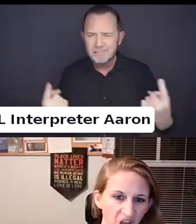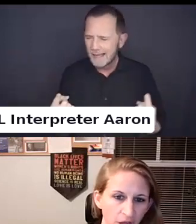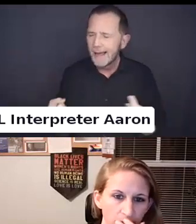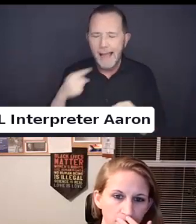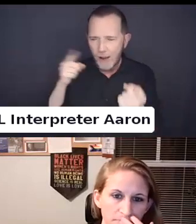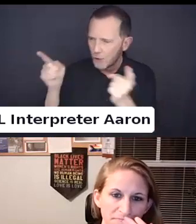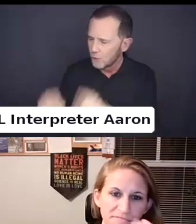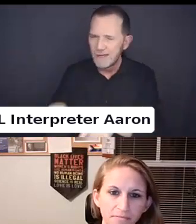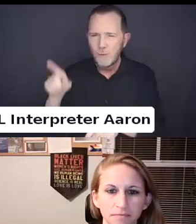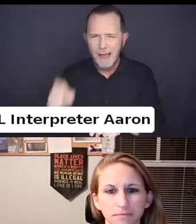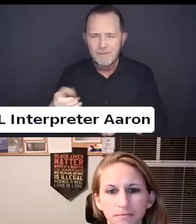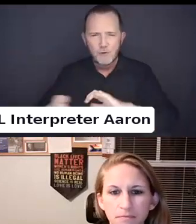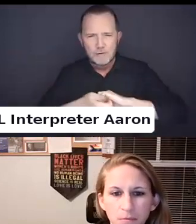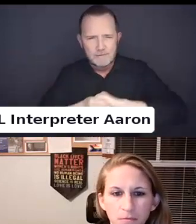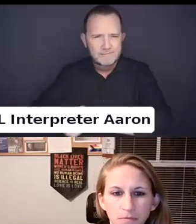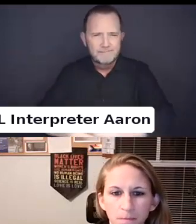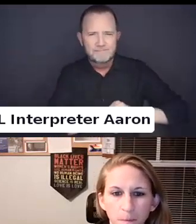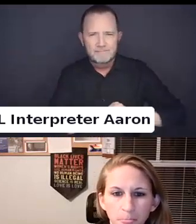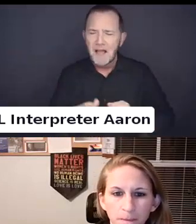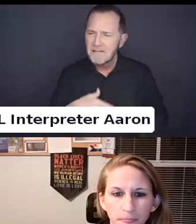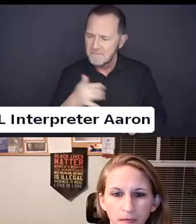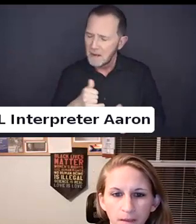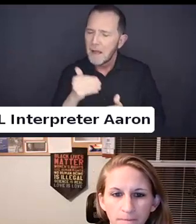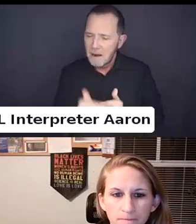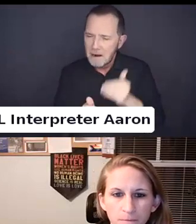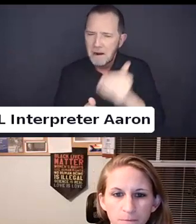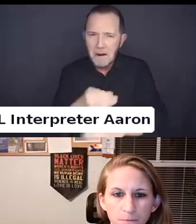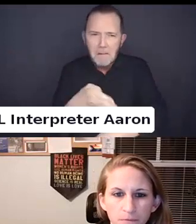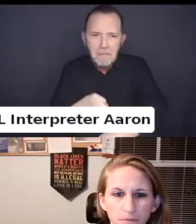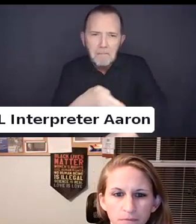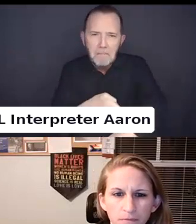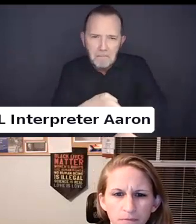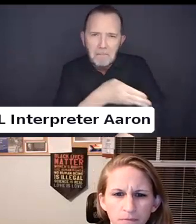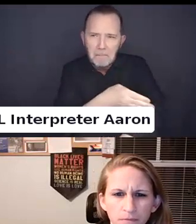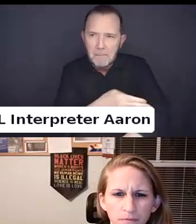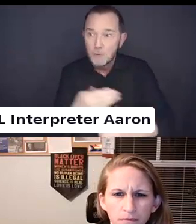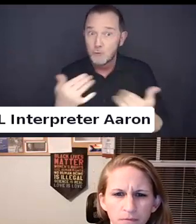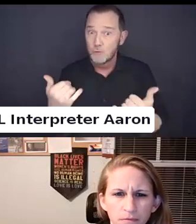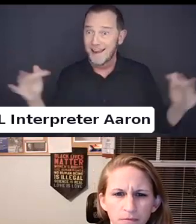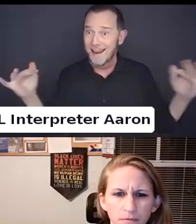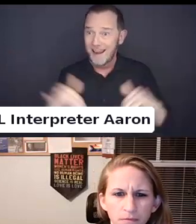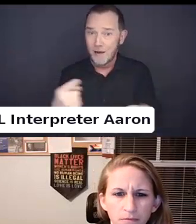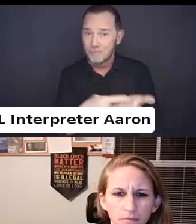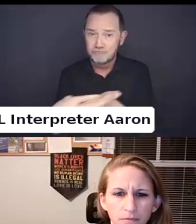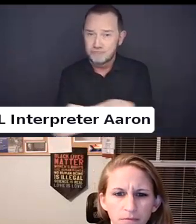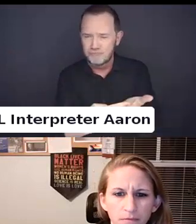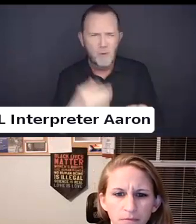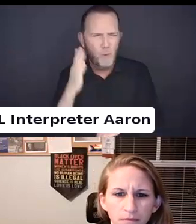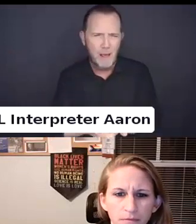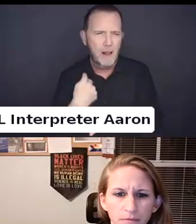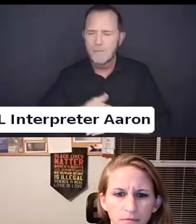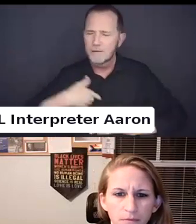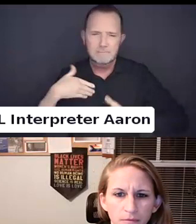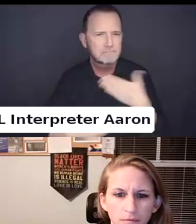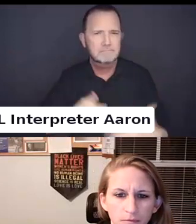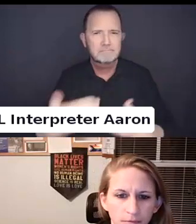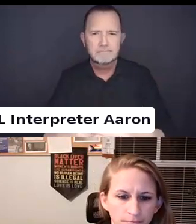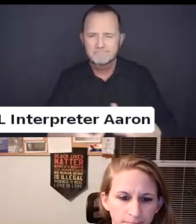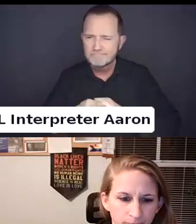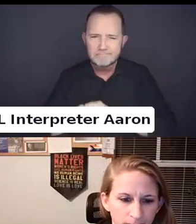This gathering is a step toward our collaboration.